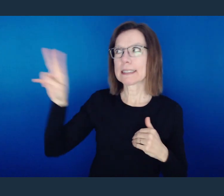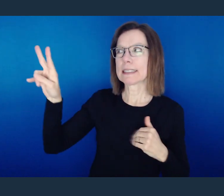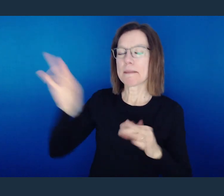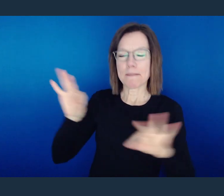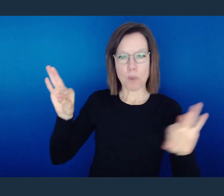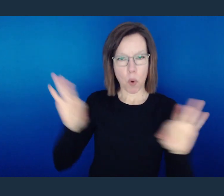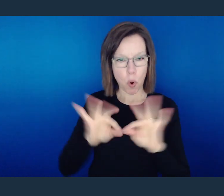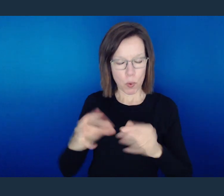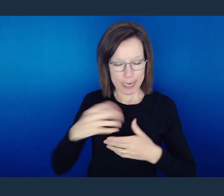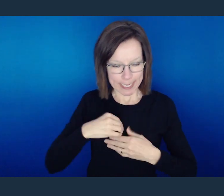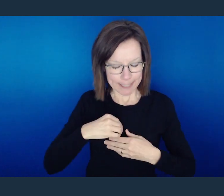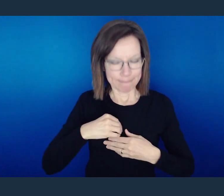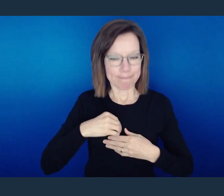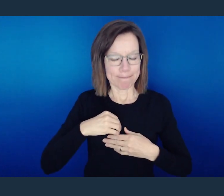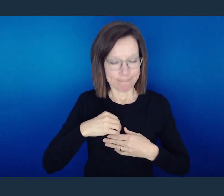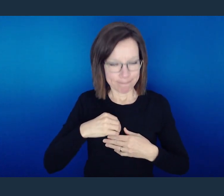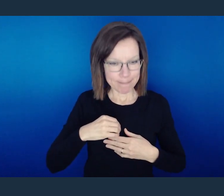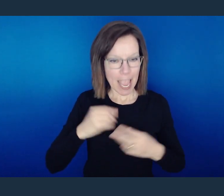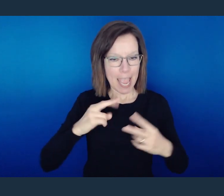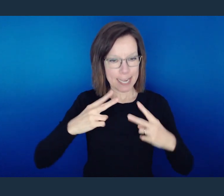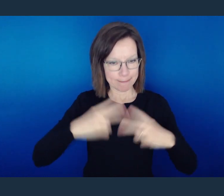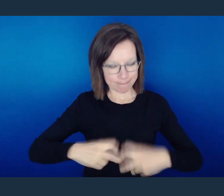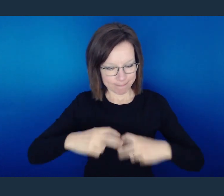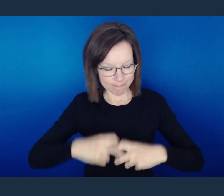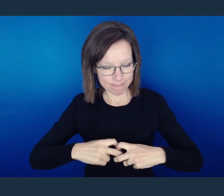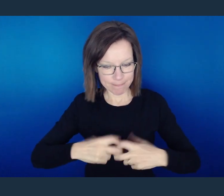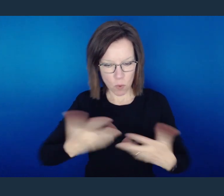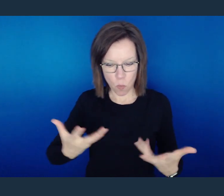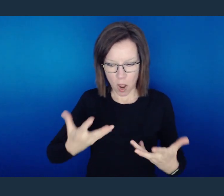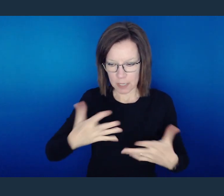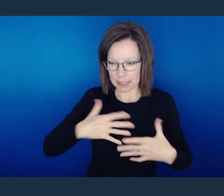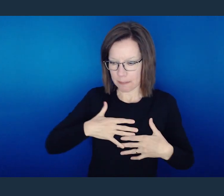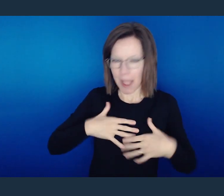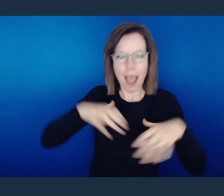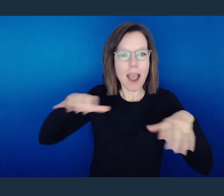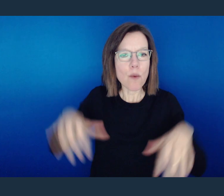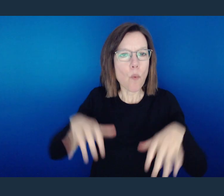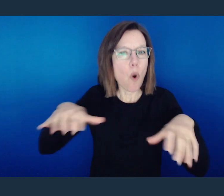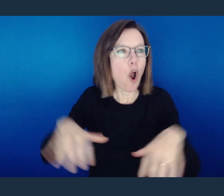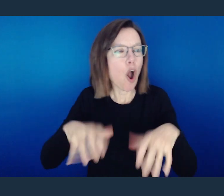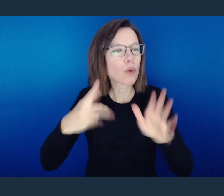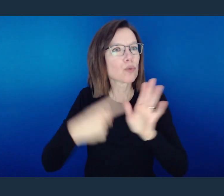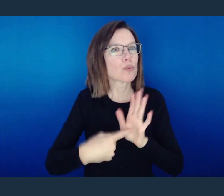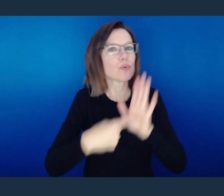And I believe that we need to grasp that and answer that question again, what does our walk say?